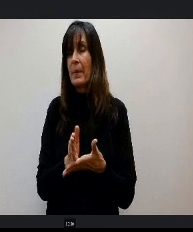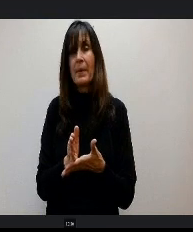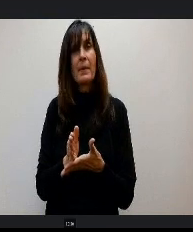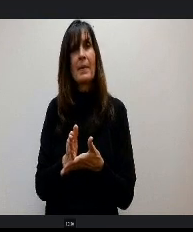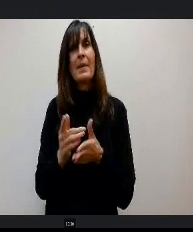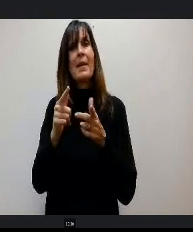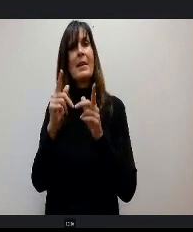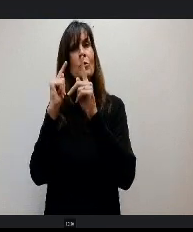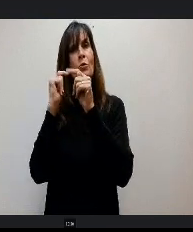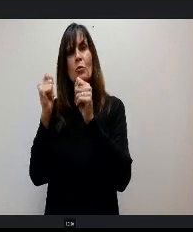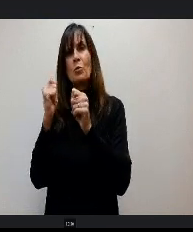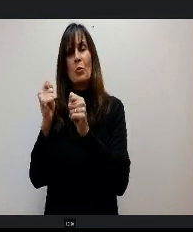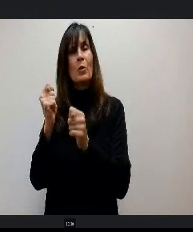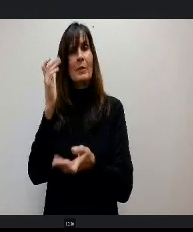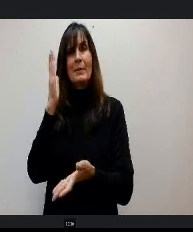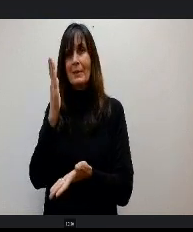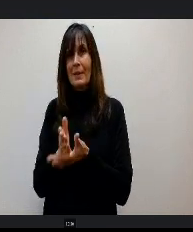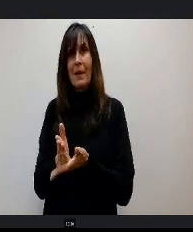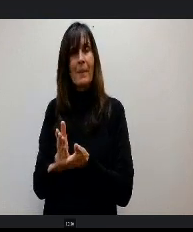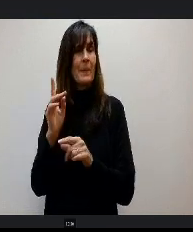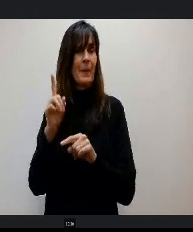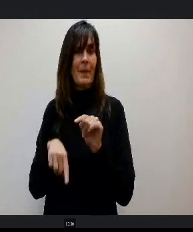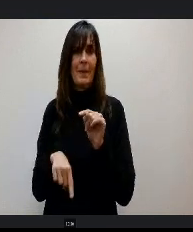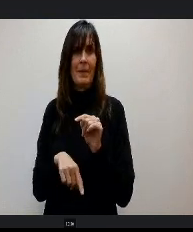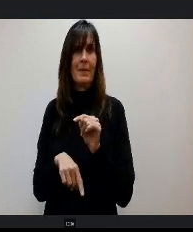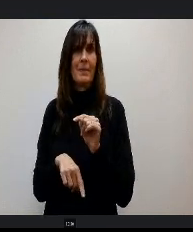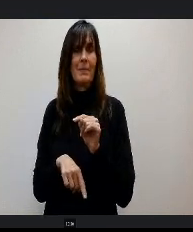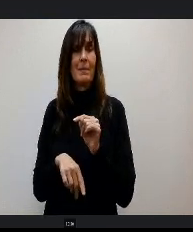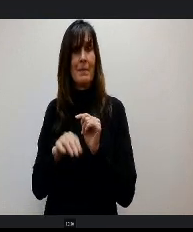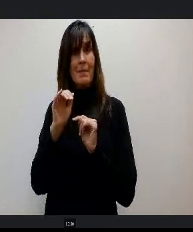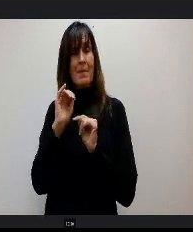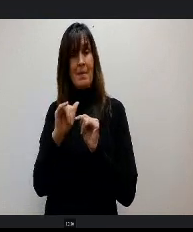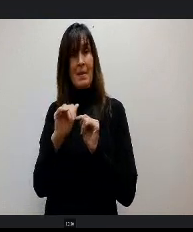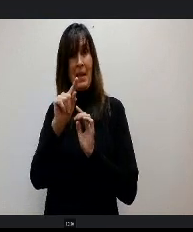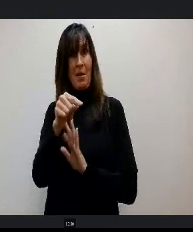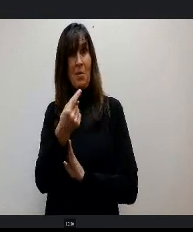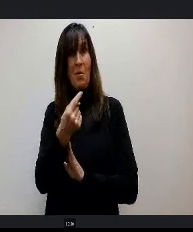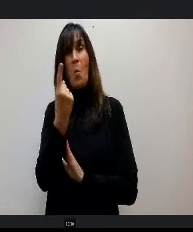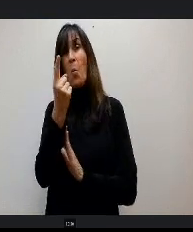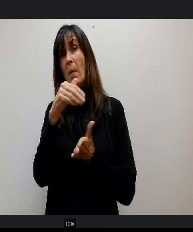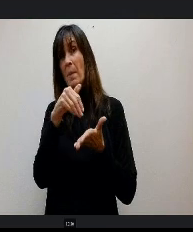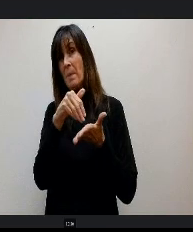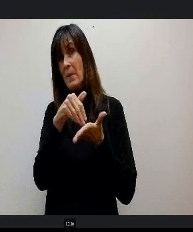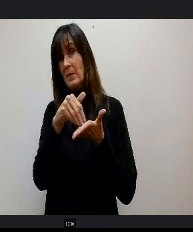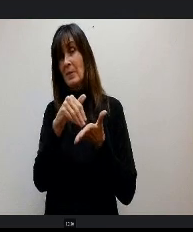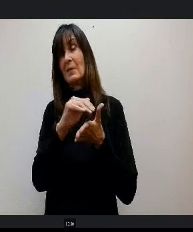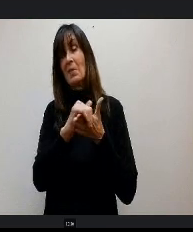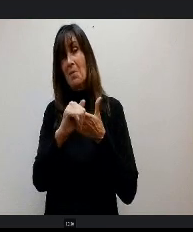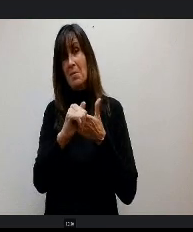opportunities for our students. That right there is about $1,000,000 coupled with the not so